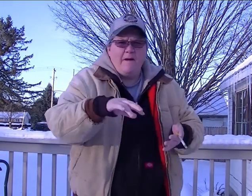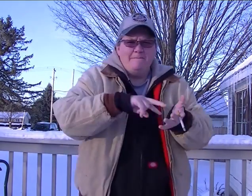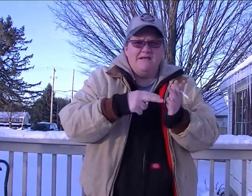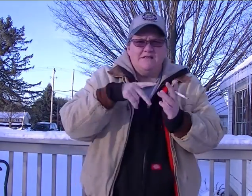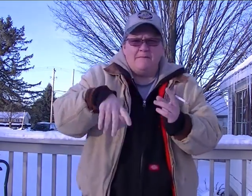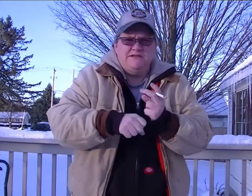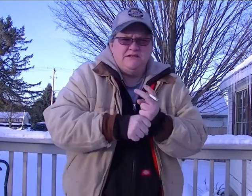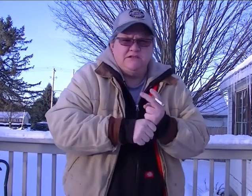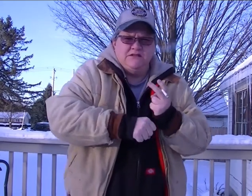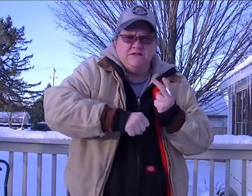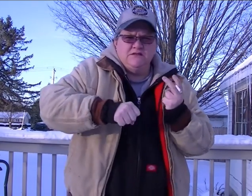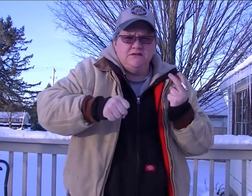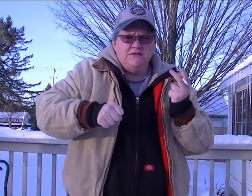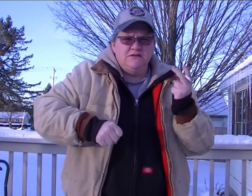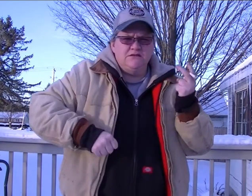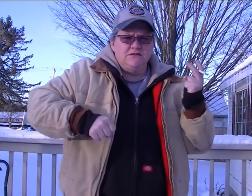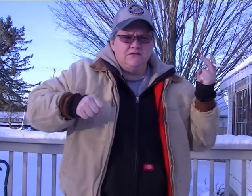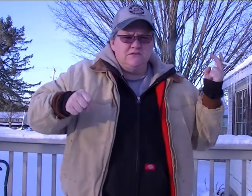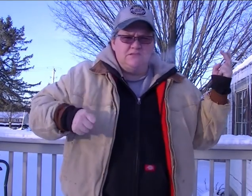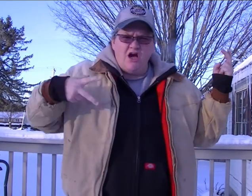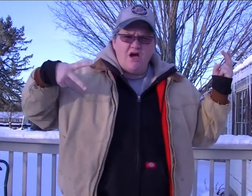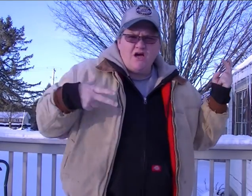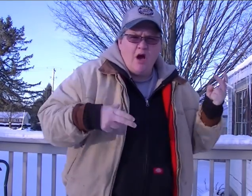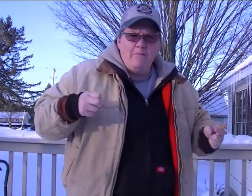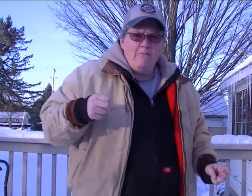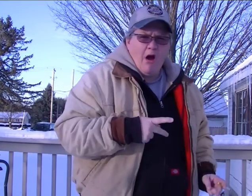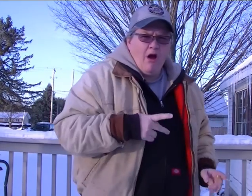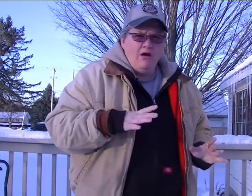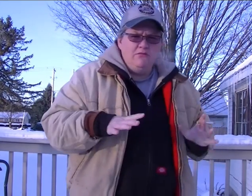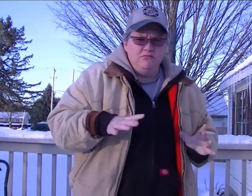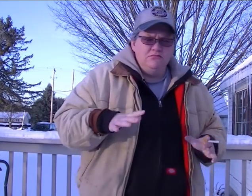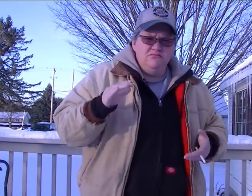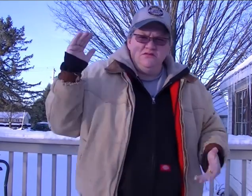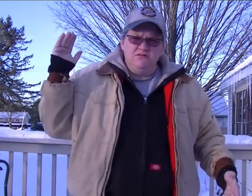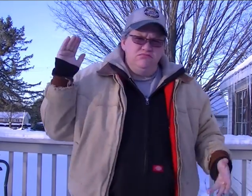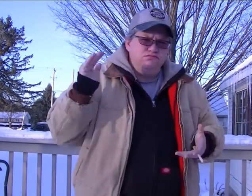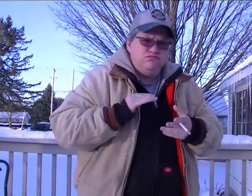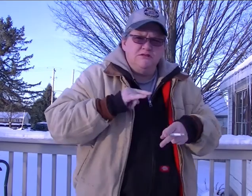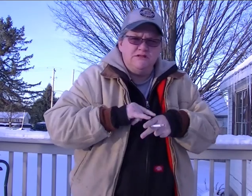So that means I must stretch it out Cut back Reduce cigarettes